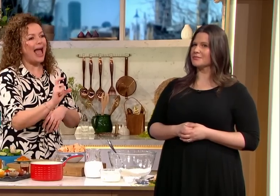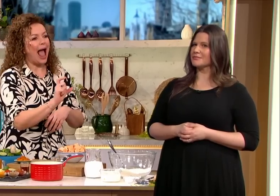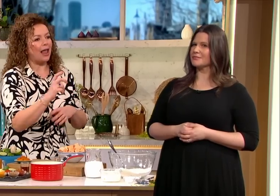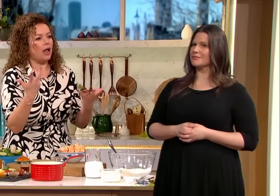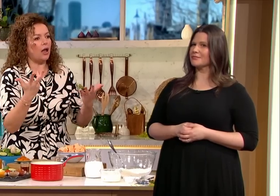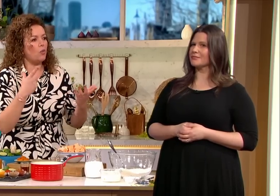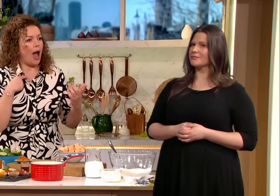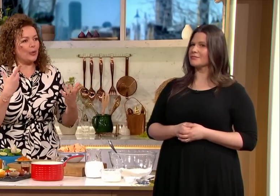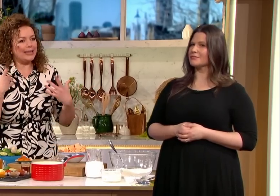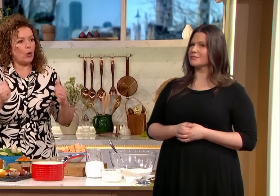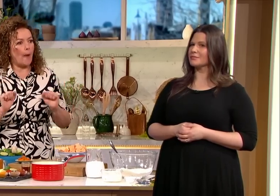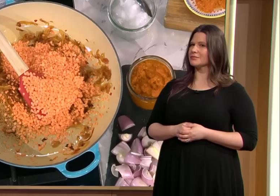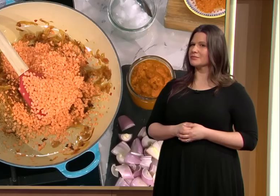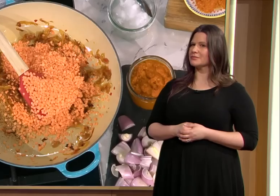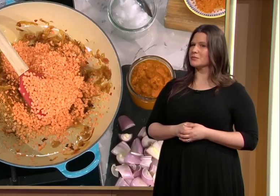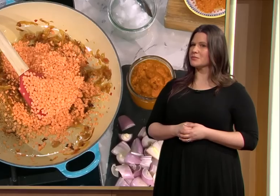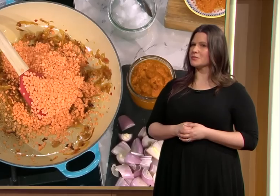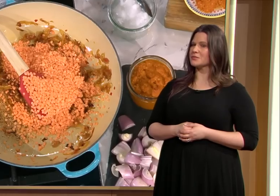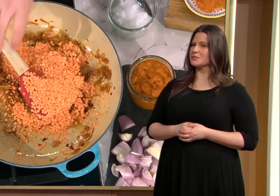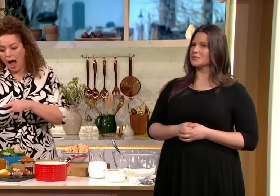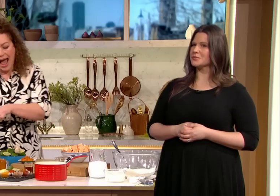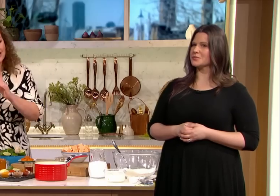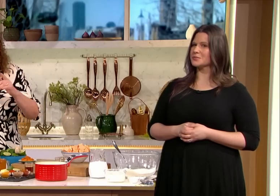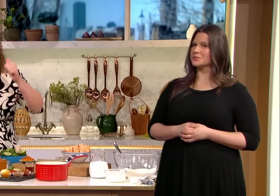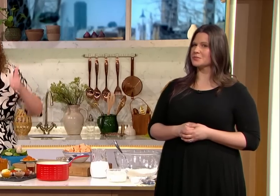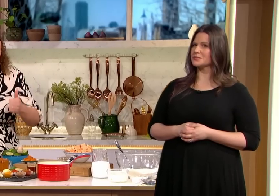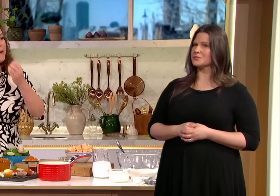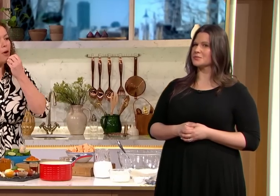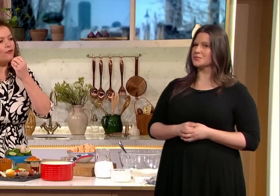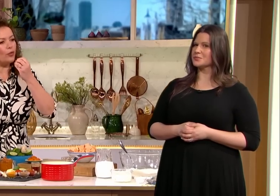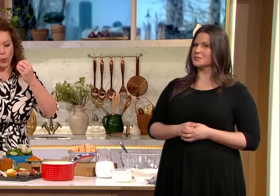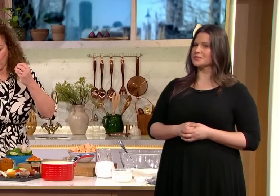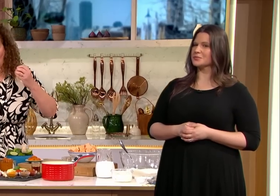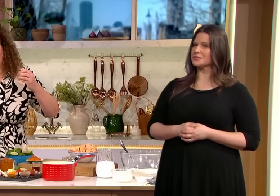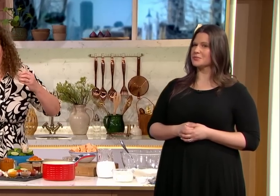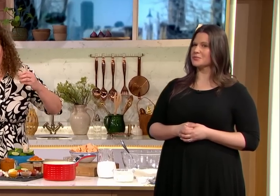and they're nice orange colour so this is the beta-carotene yeah again great for antioxidants